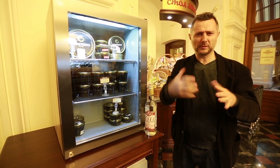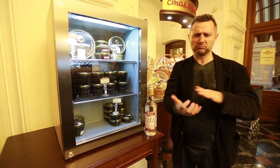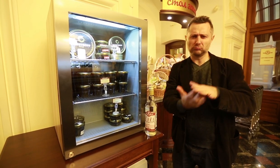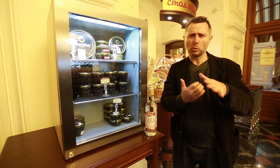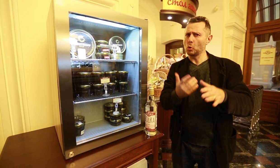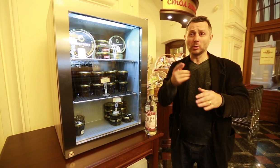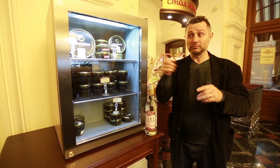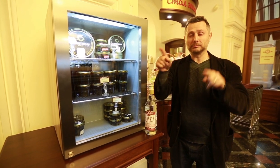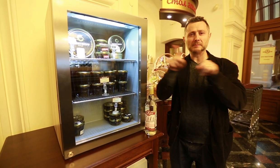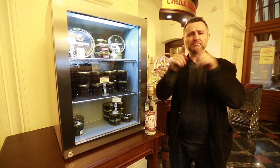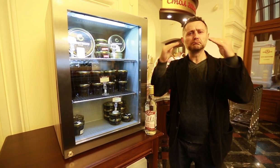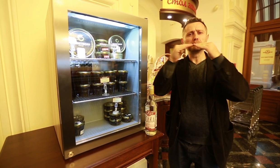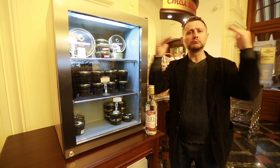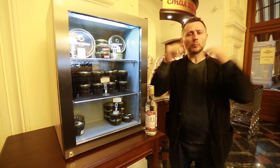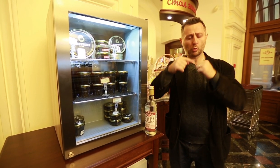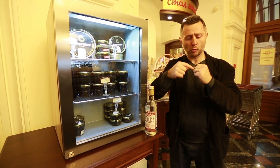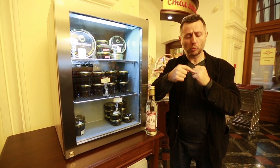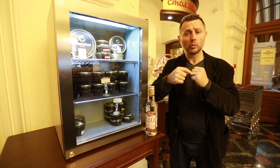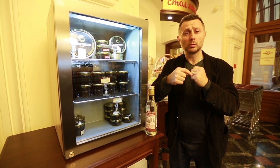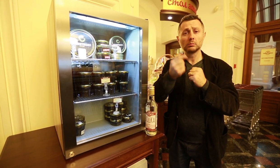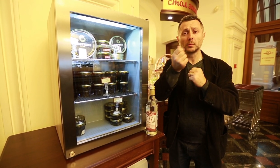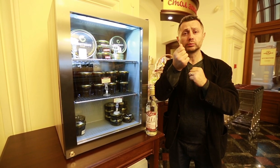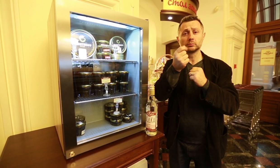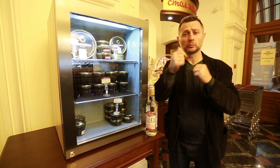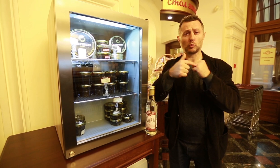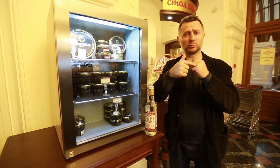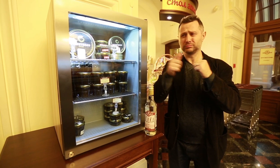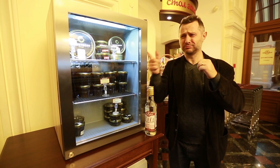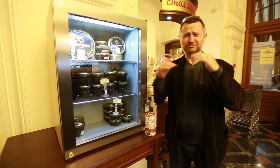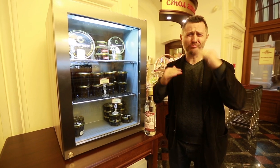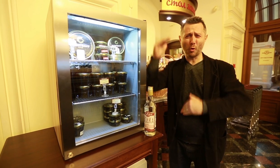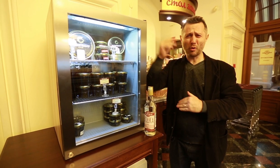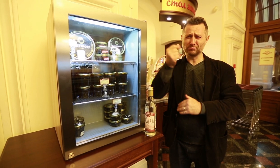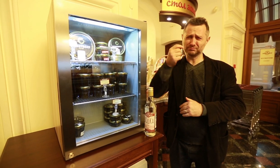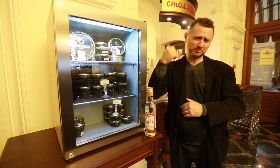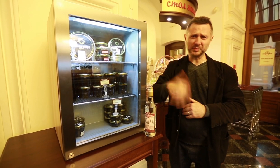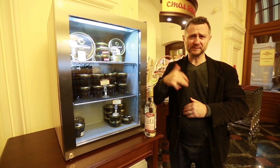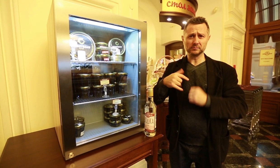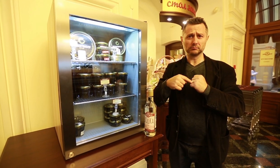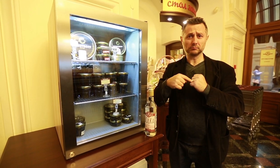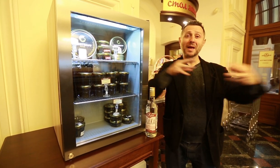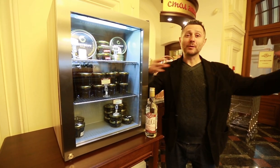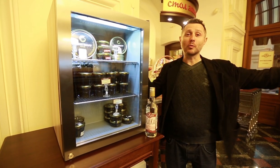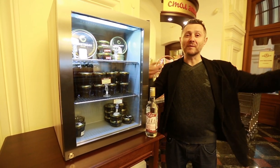caviar is to get a slice of a French baguette, put a thin layer of unsalted